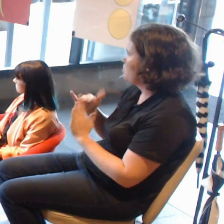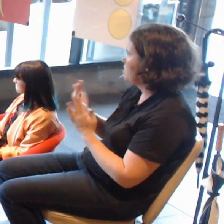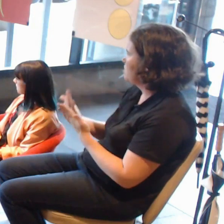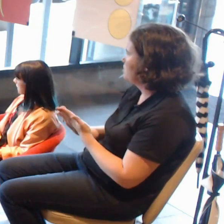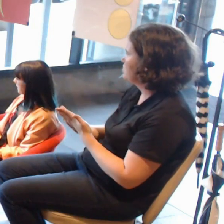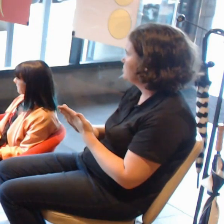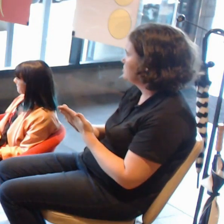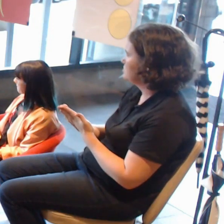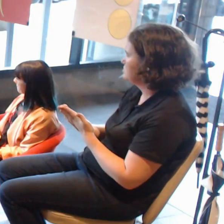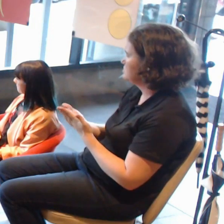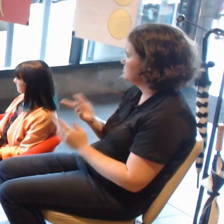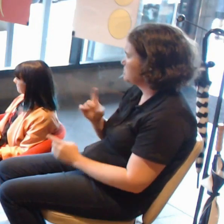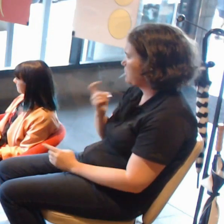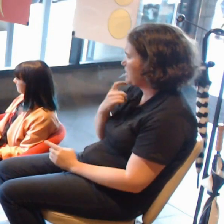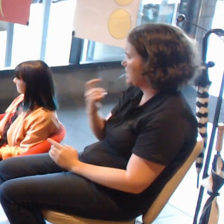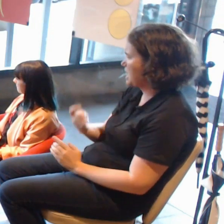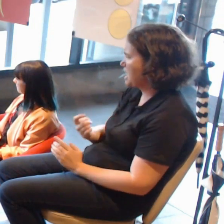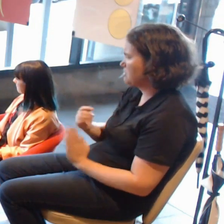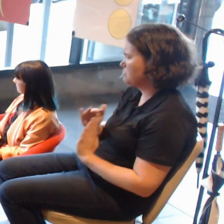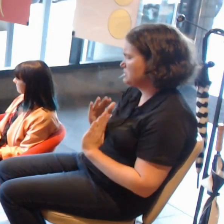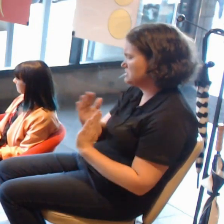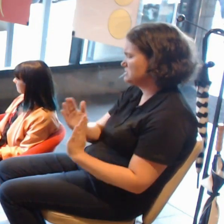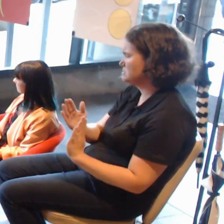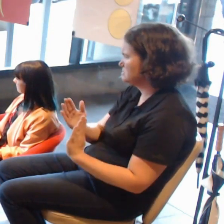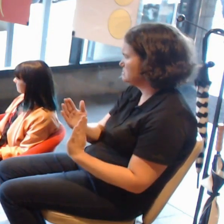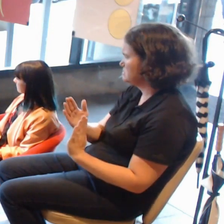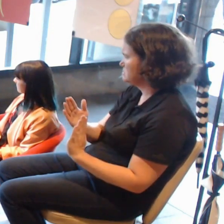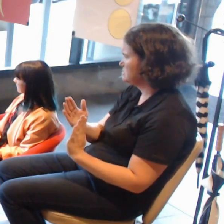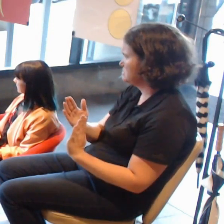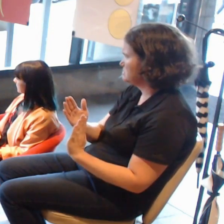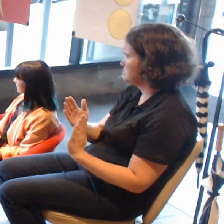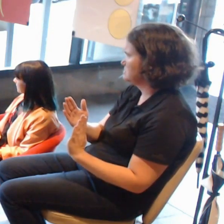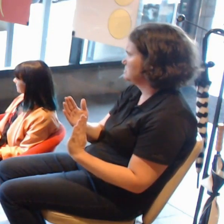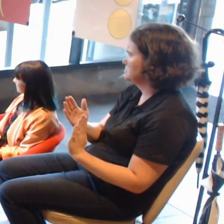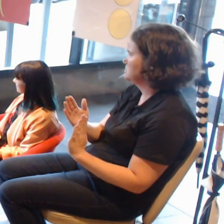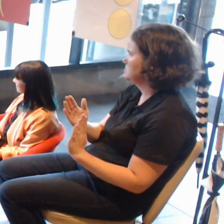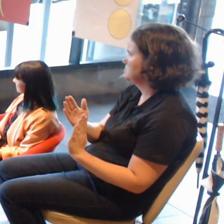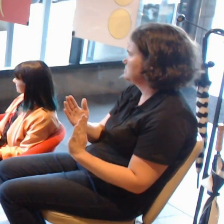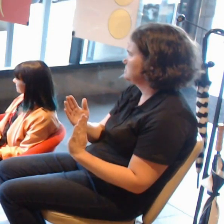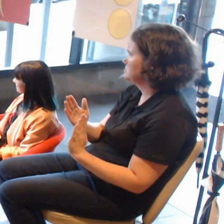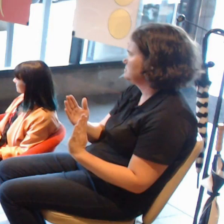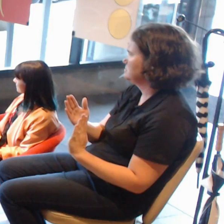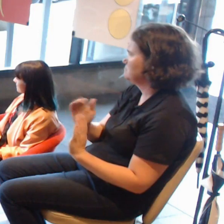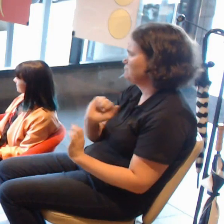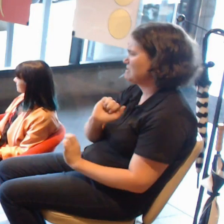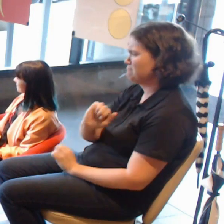Taking on their role they are there to bring our to the people,